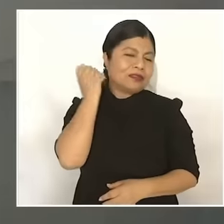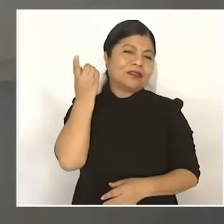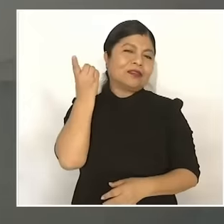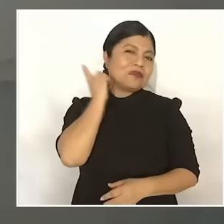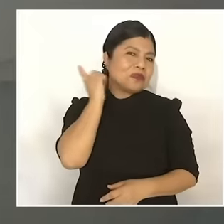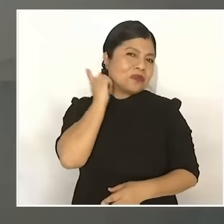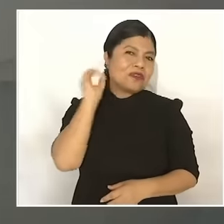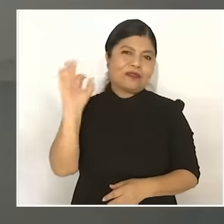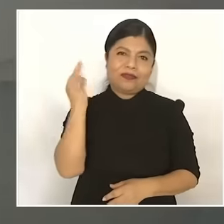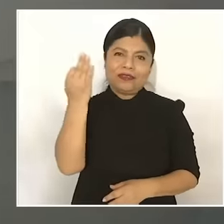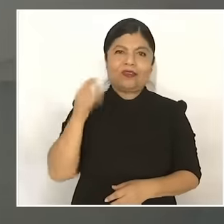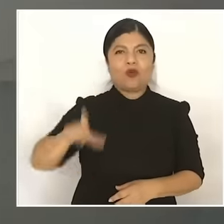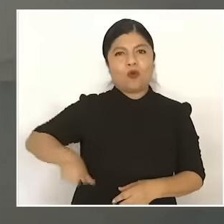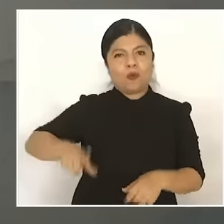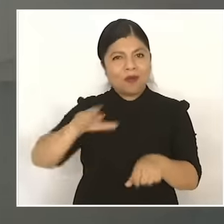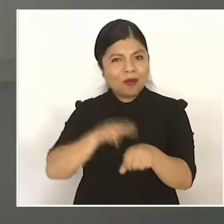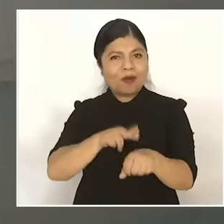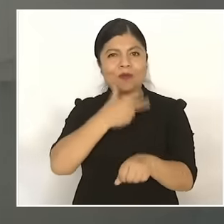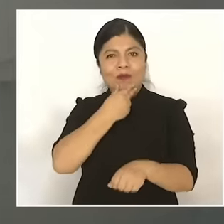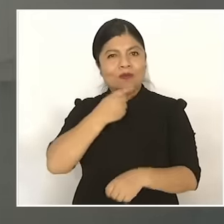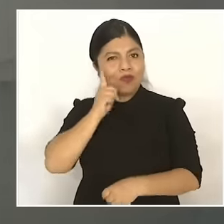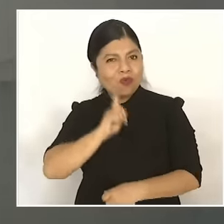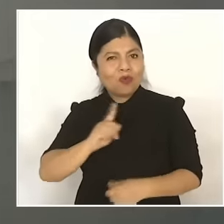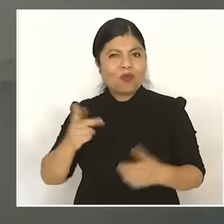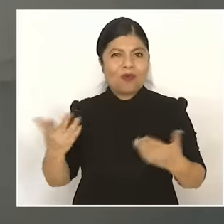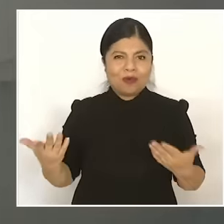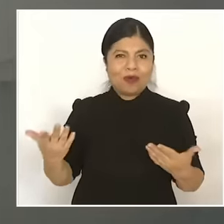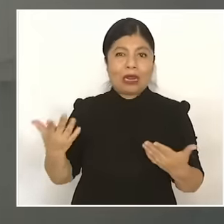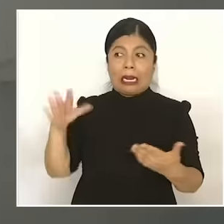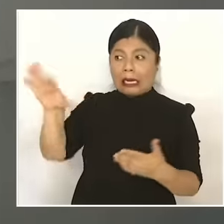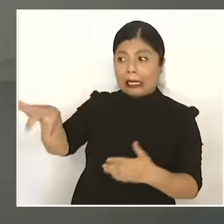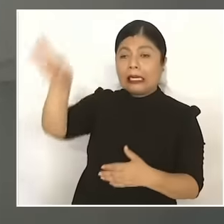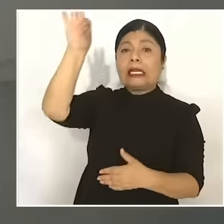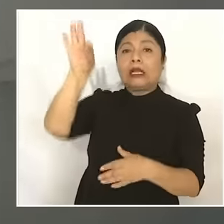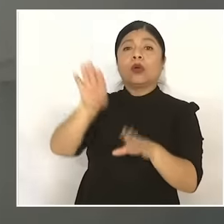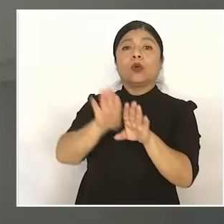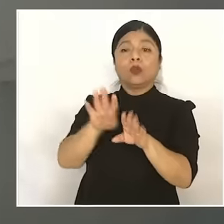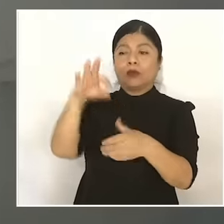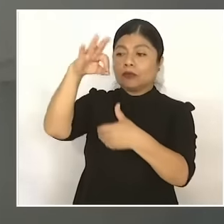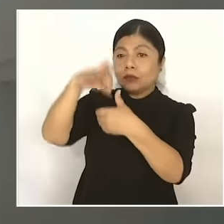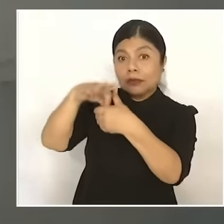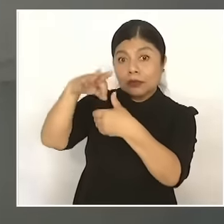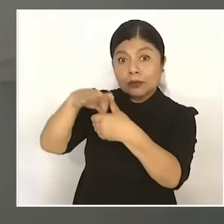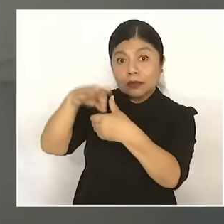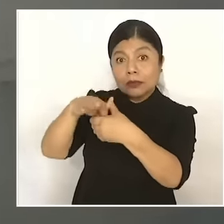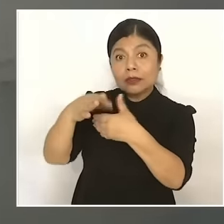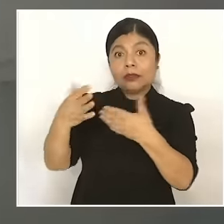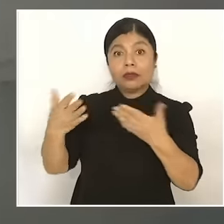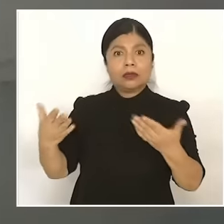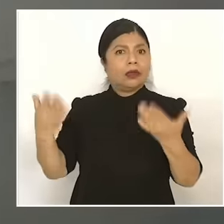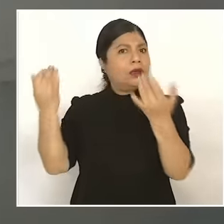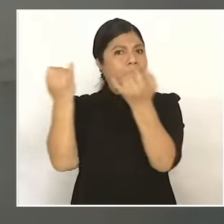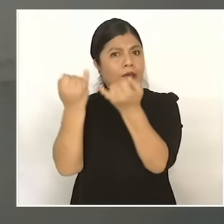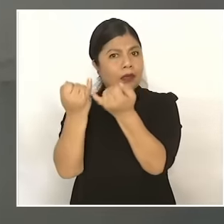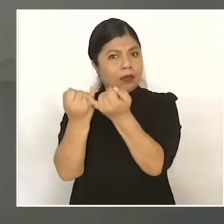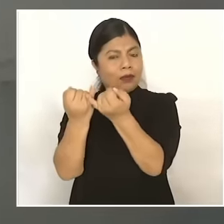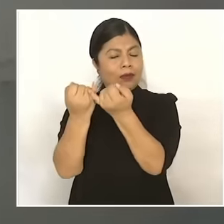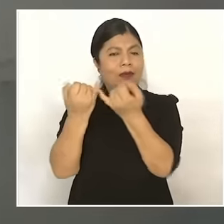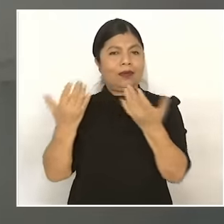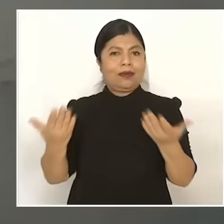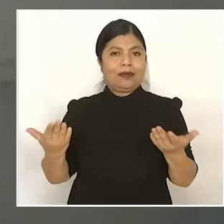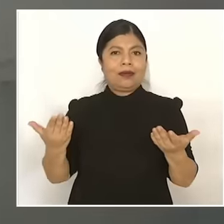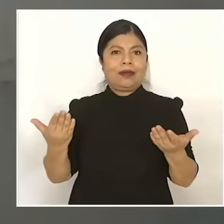governors, just as the president is elected, now the president, who elects them, well And why